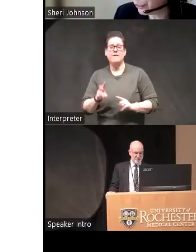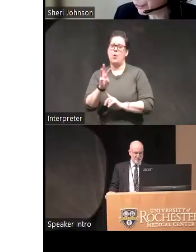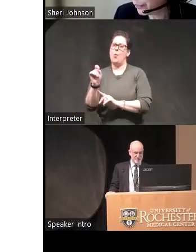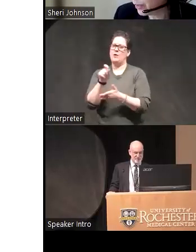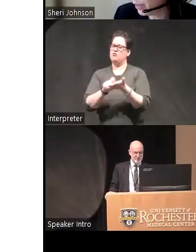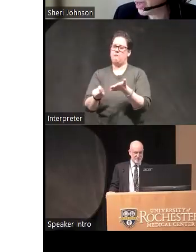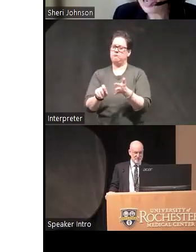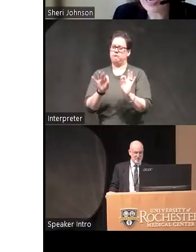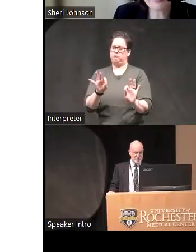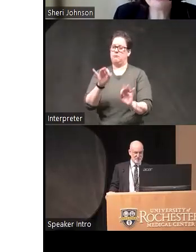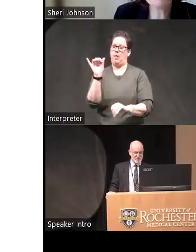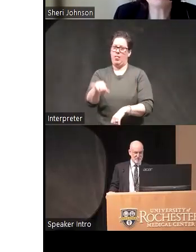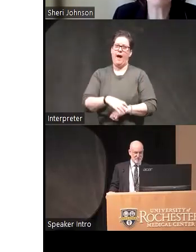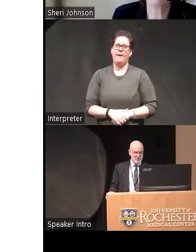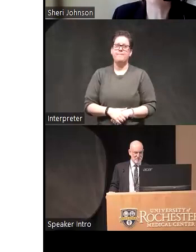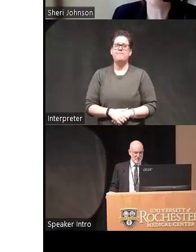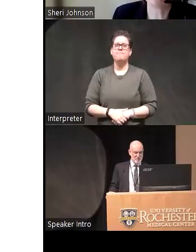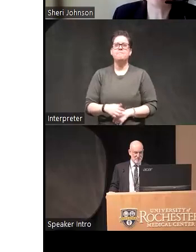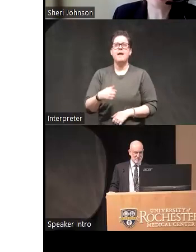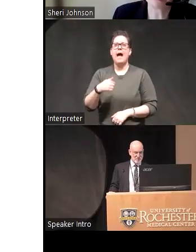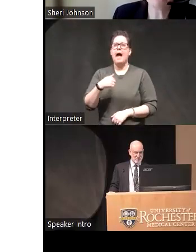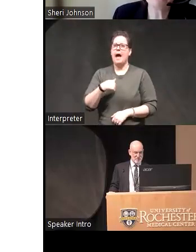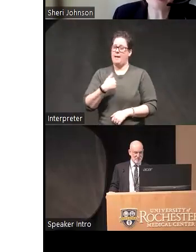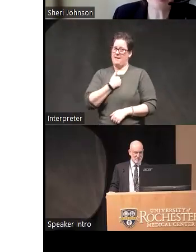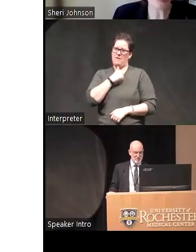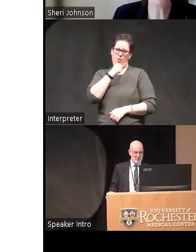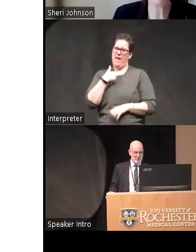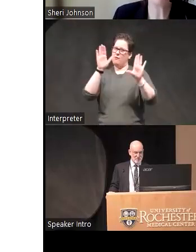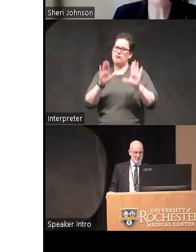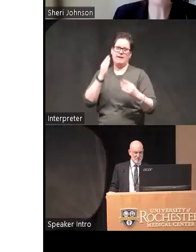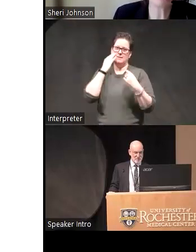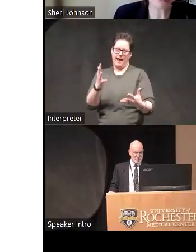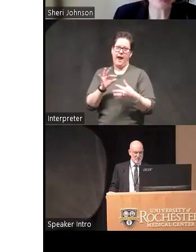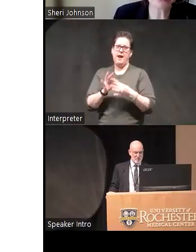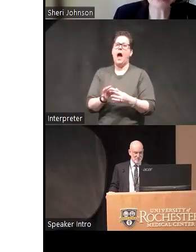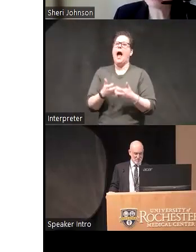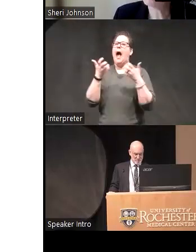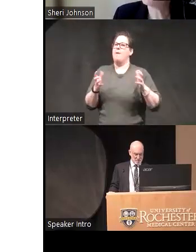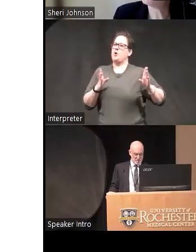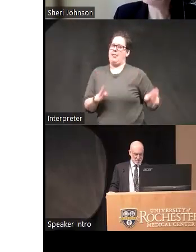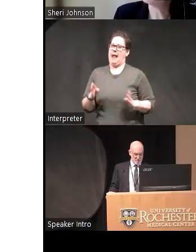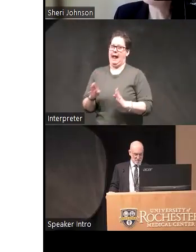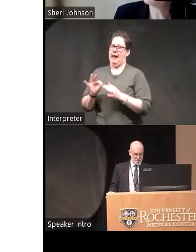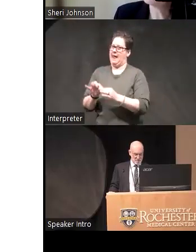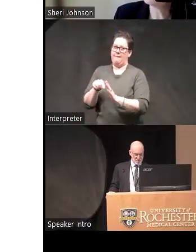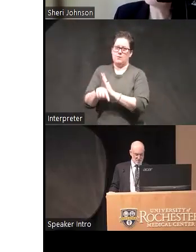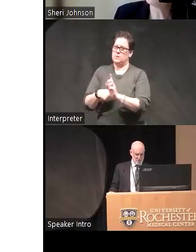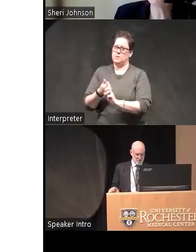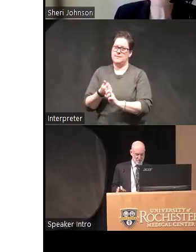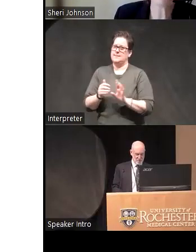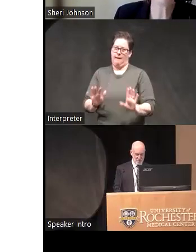um I don't have great data myself on how much people planned um but we did publish a paper